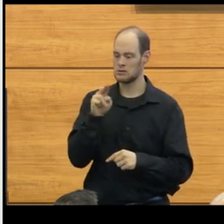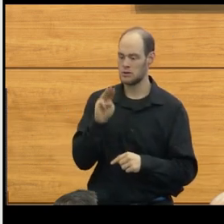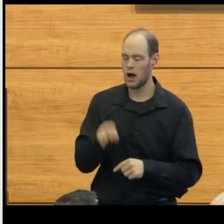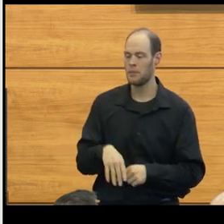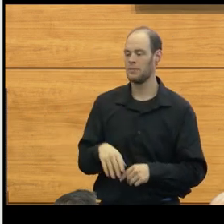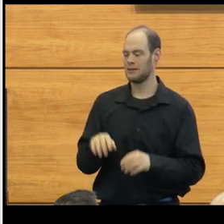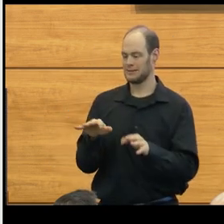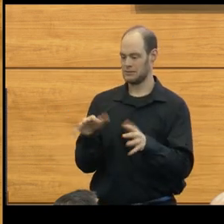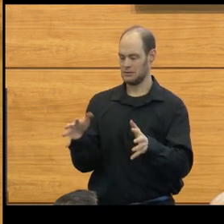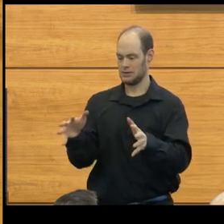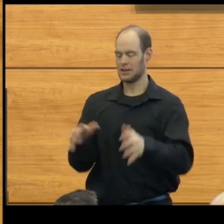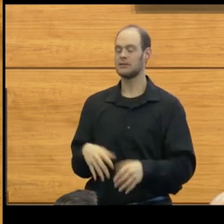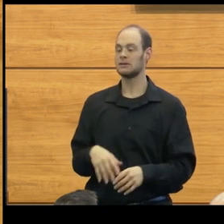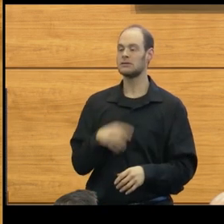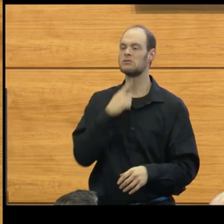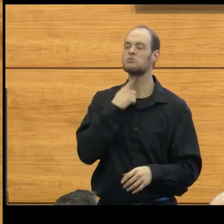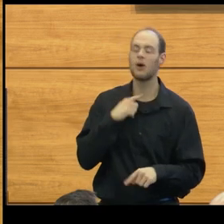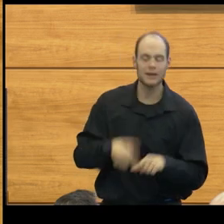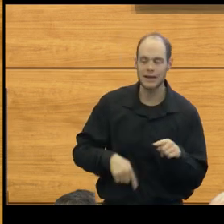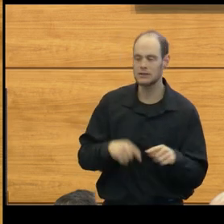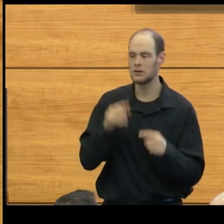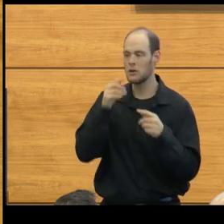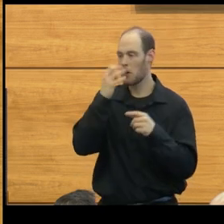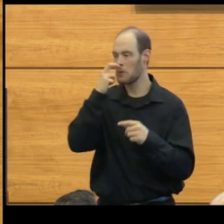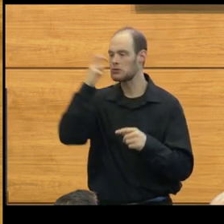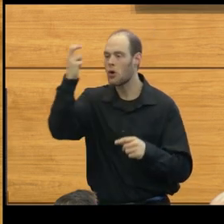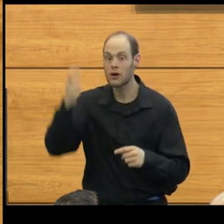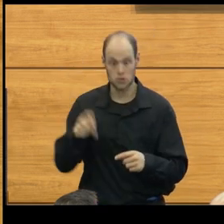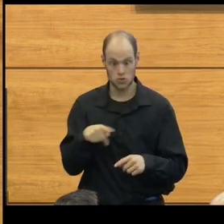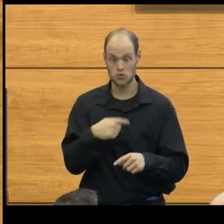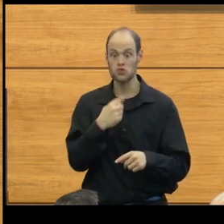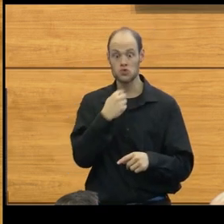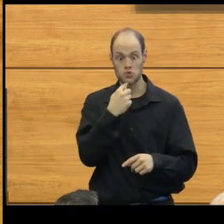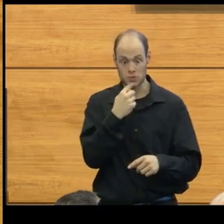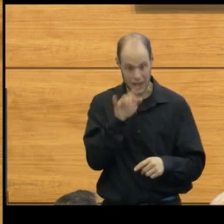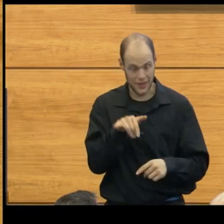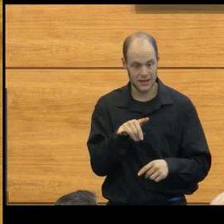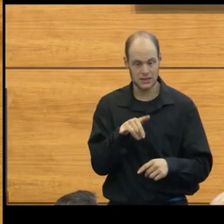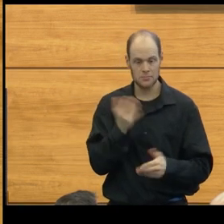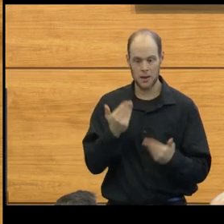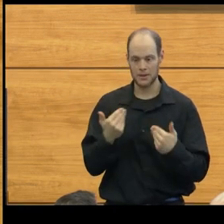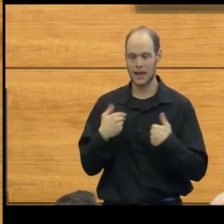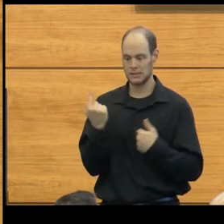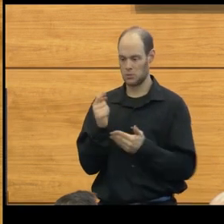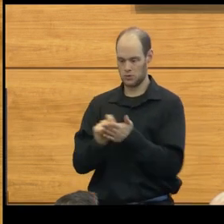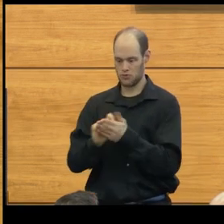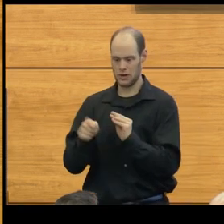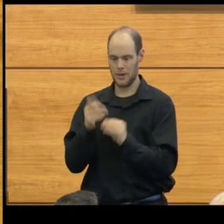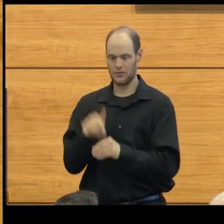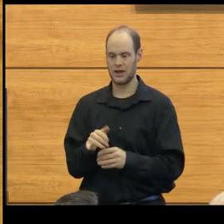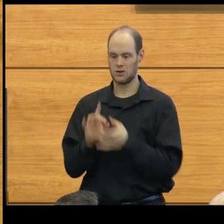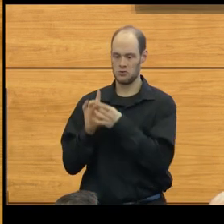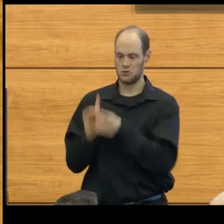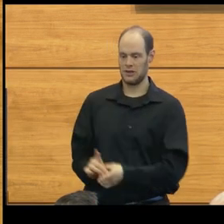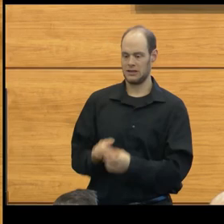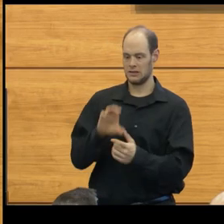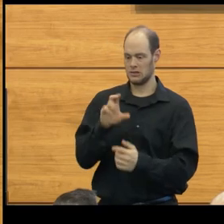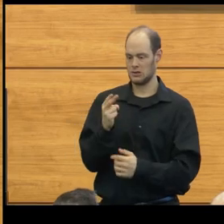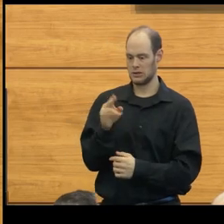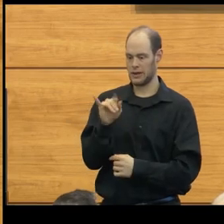to difficulty swallowing to snoring. If you name it, it has had probably an article written about it as being associated with chiari.